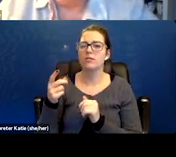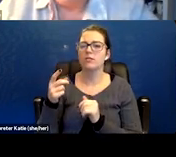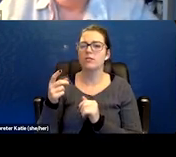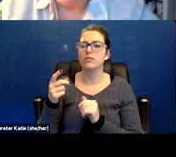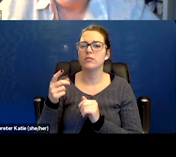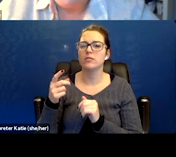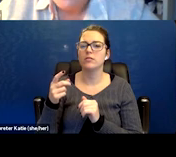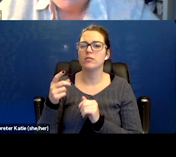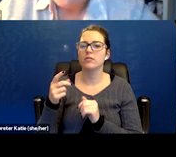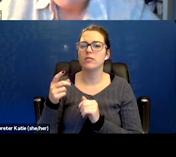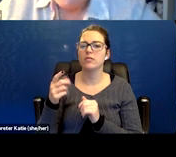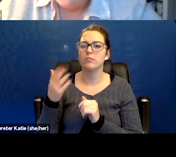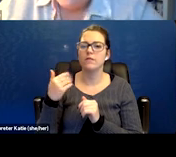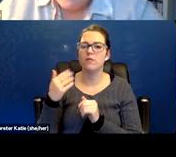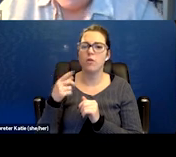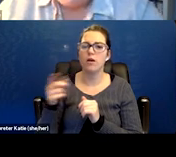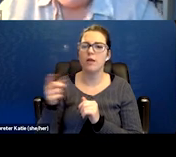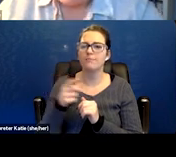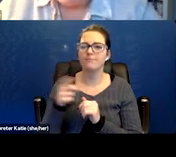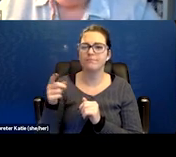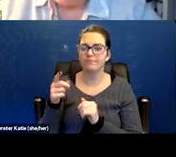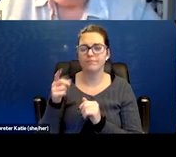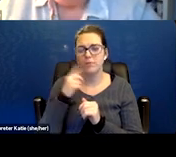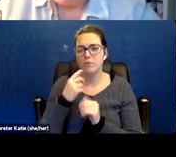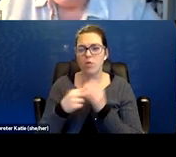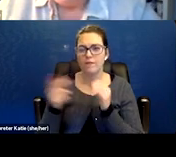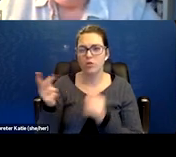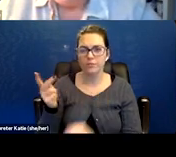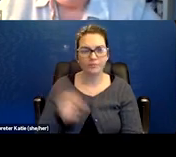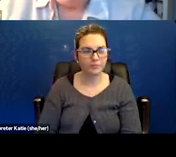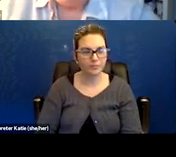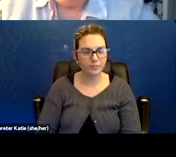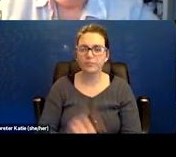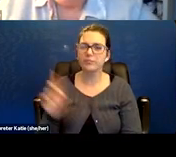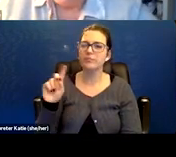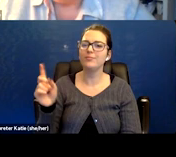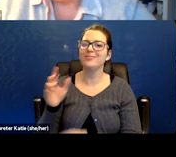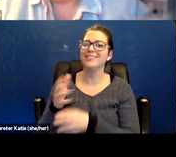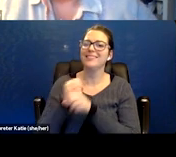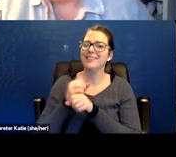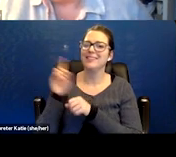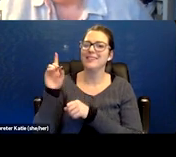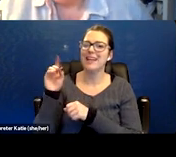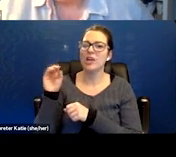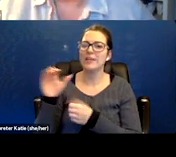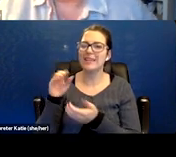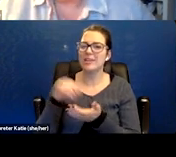and maybe even Julie. And it's about where to get that documentation from and how maybe the SOAR practitioner